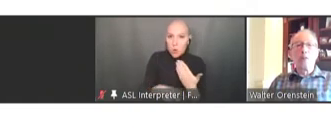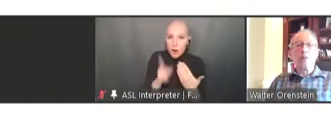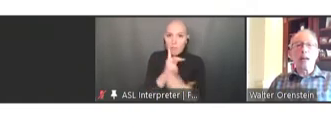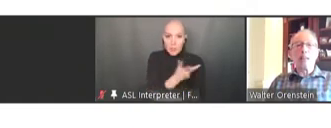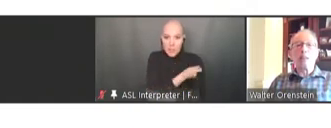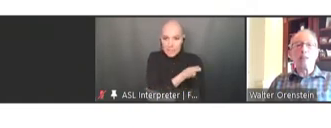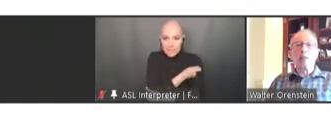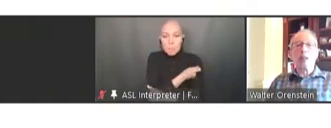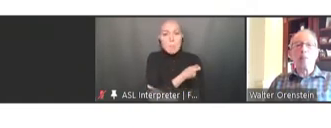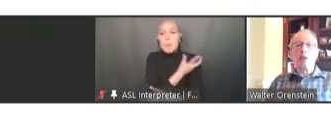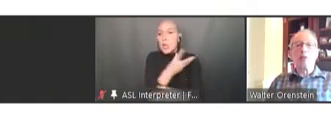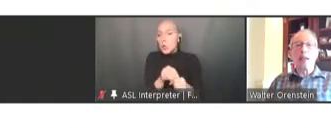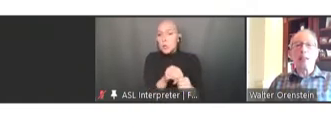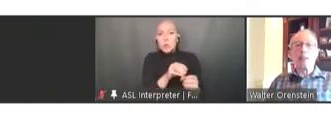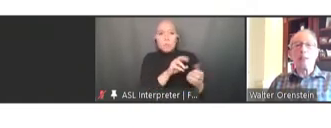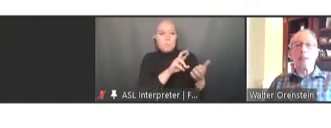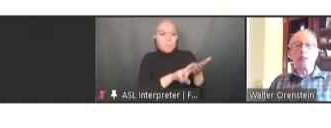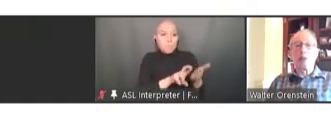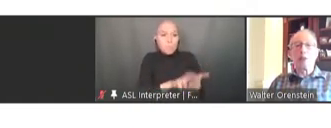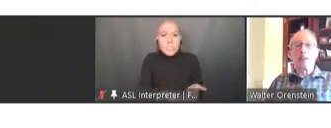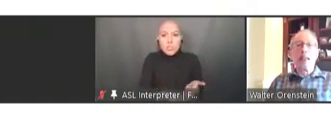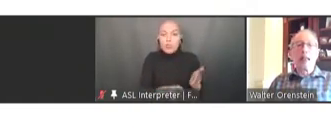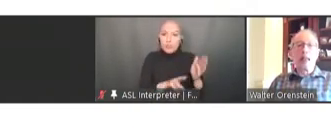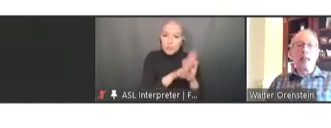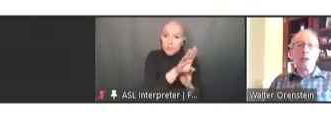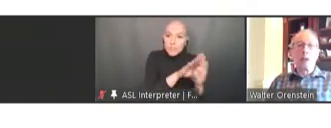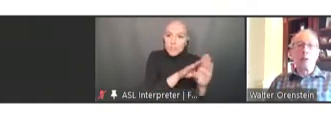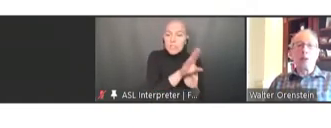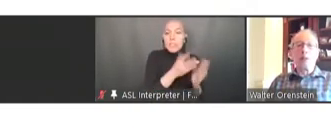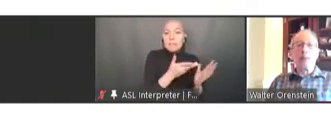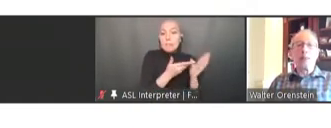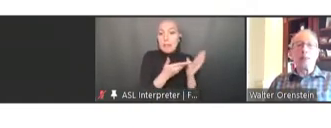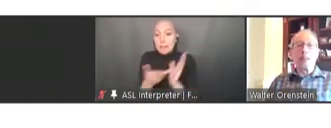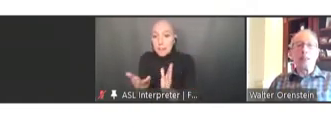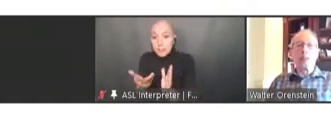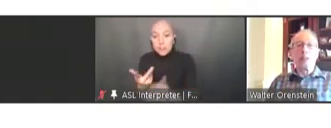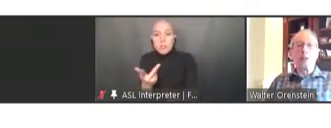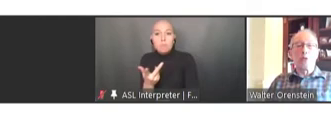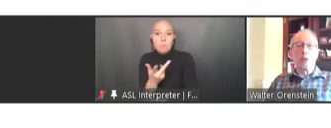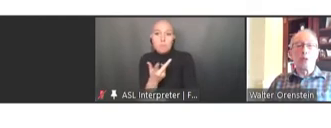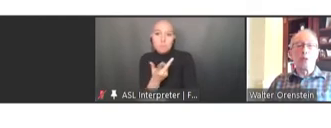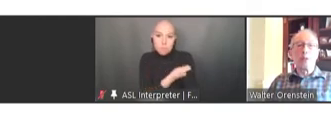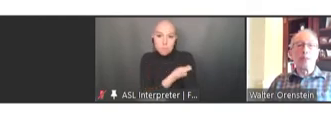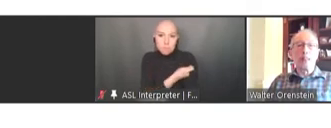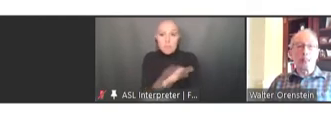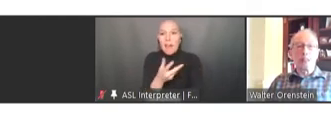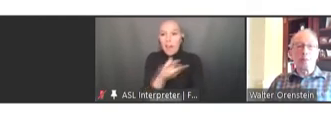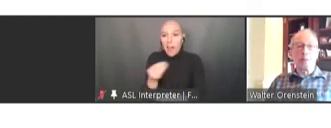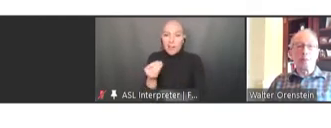to vaccine development, vaccine delivery, and ultimately, disease control. Next slide, please.